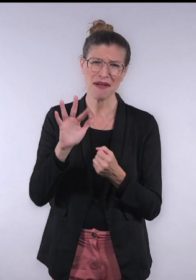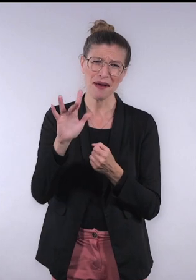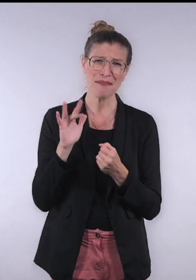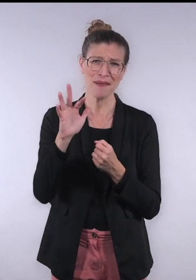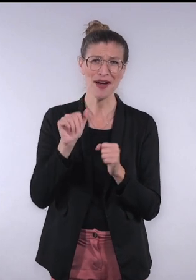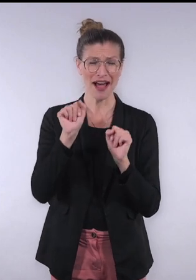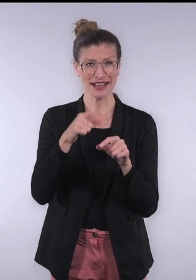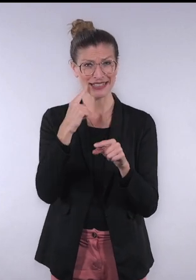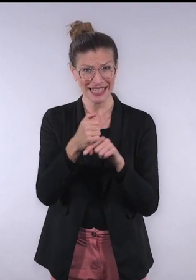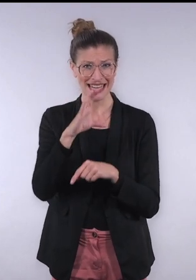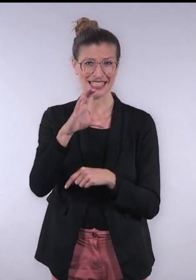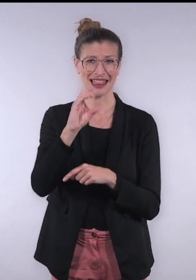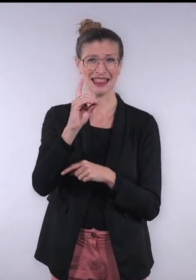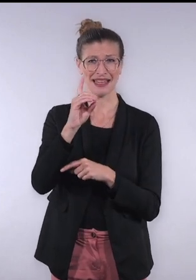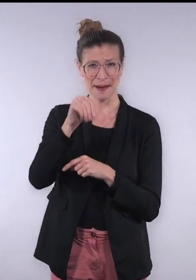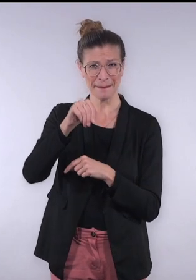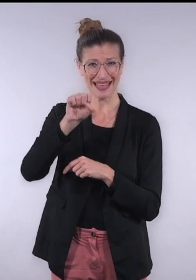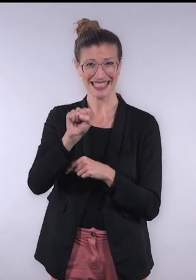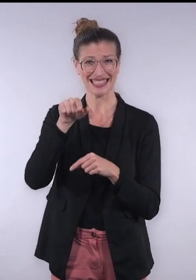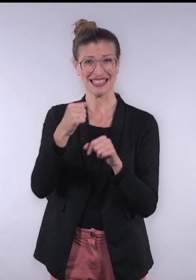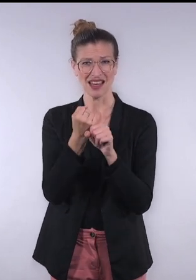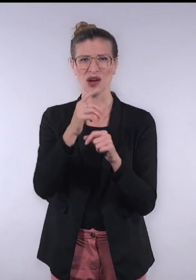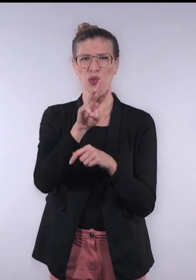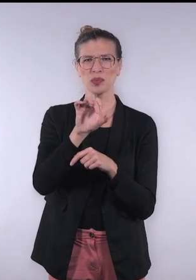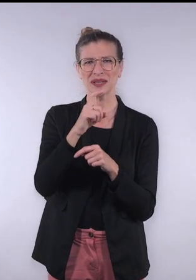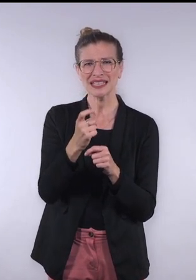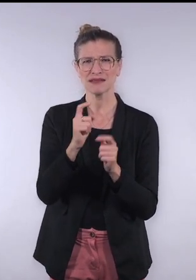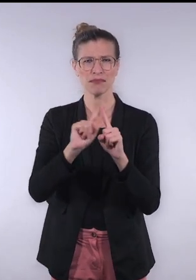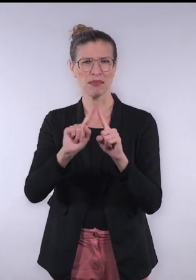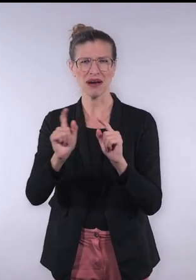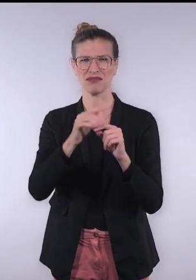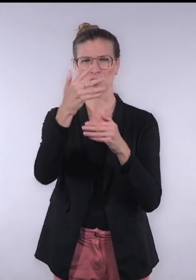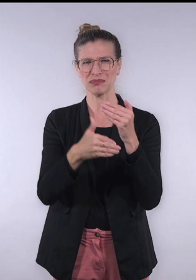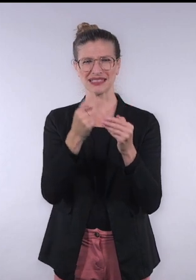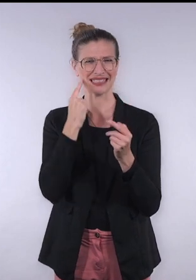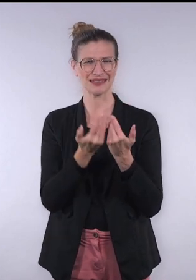We are integrated with the leading CMS platforms such as Wix, Shopify and WordPress.